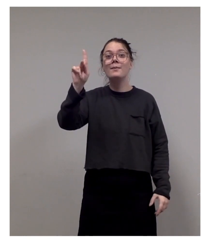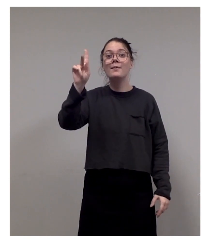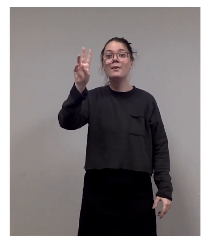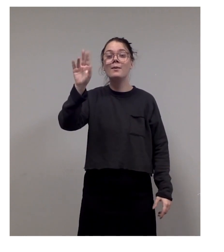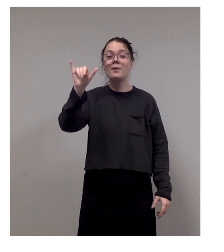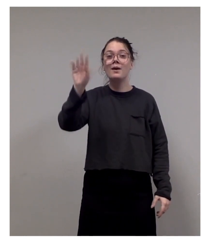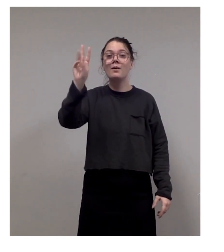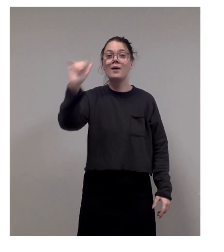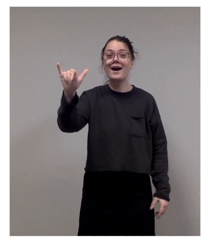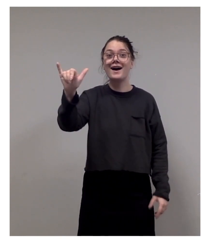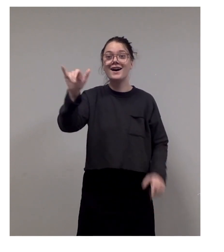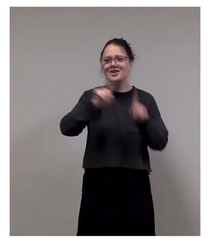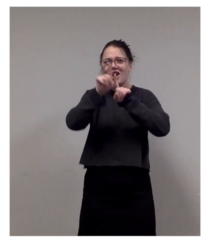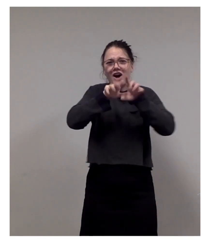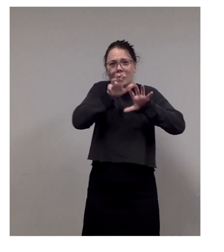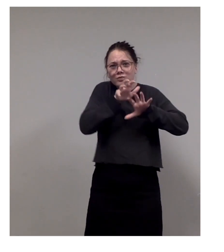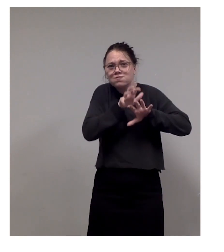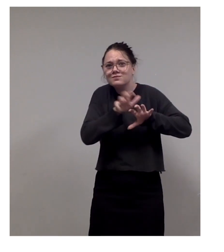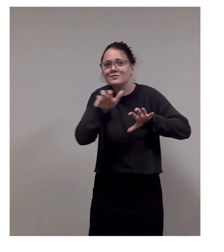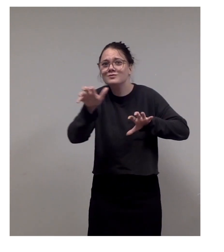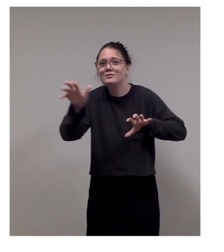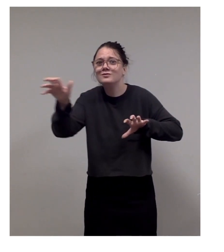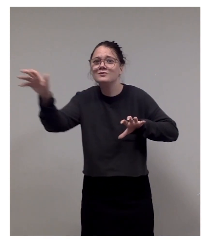and of course, walk on the moon.